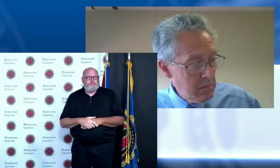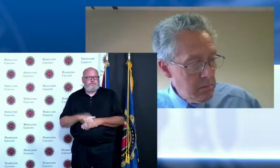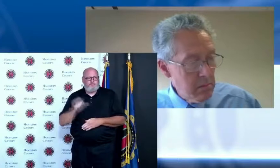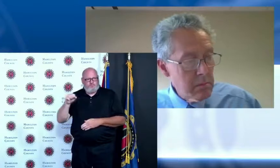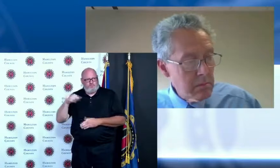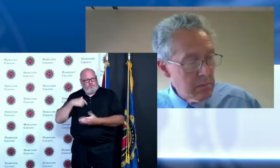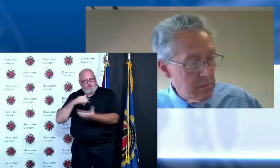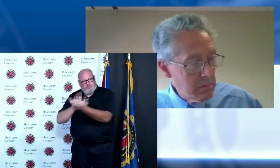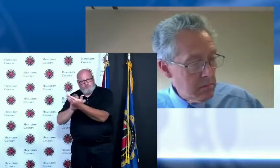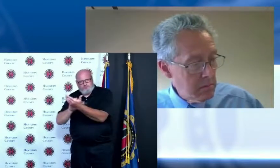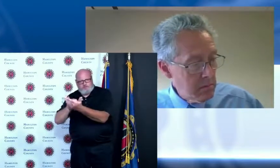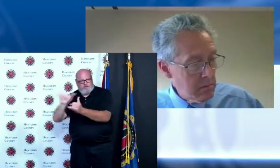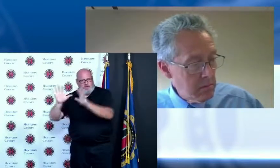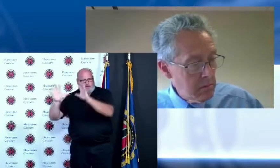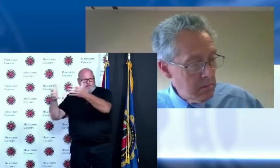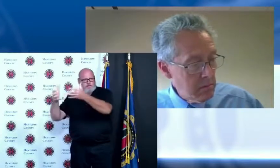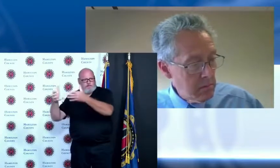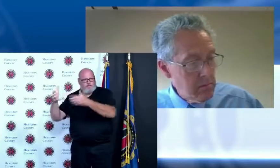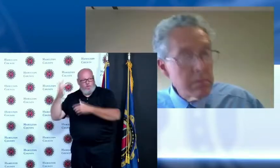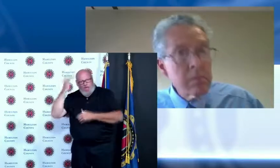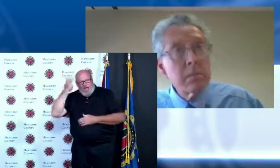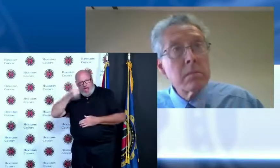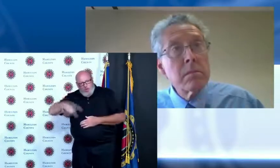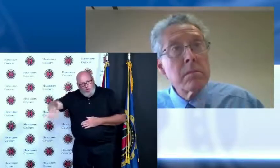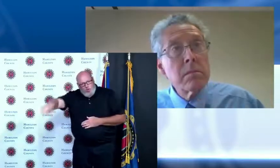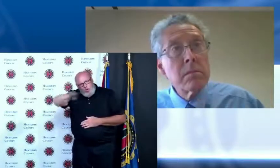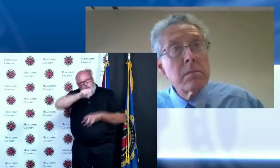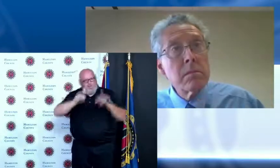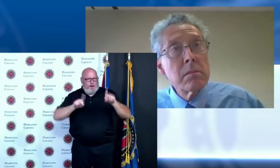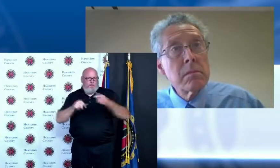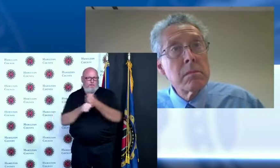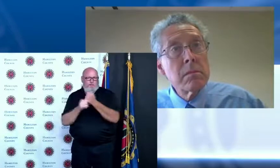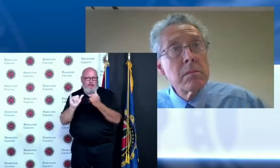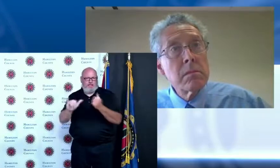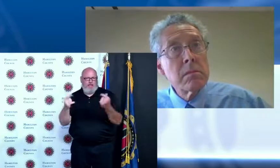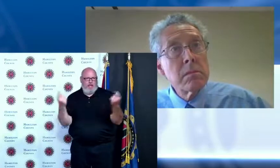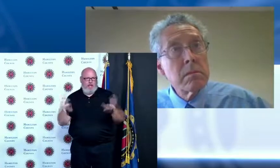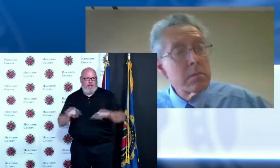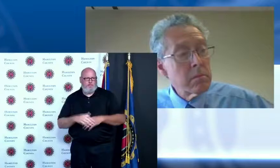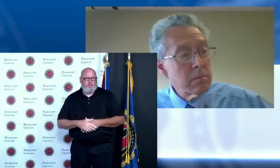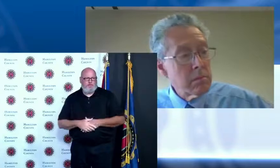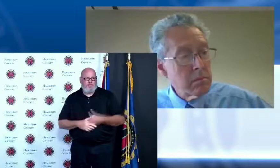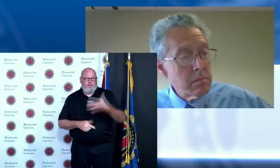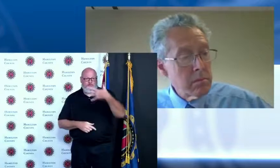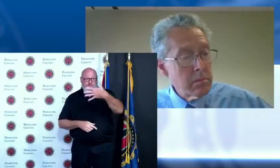County our five hospital systems our four health departments and many many pharmacies throughout